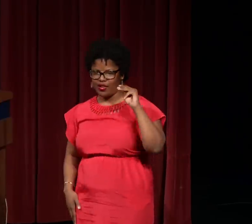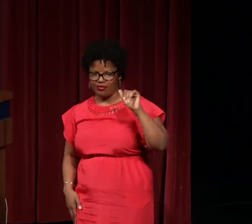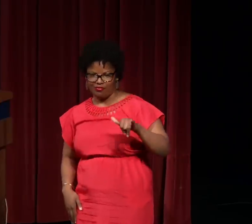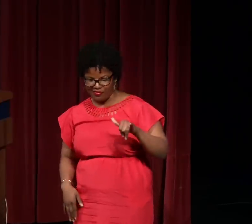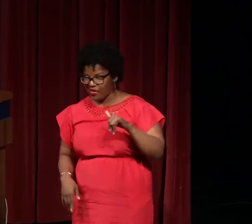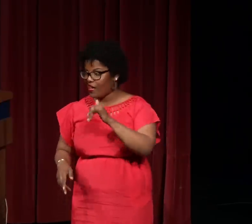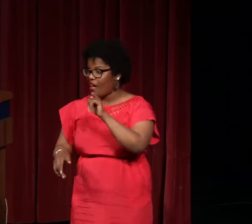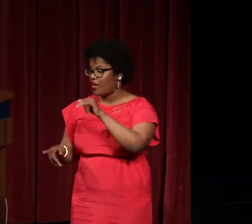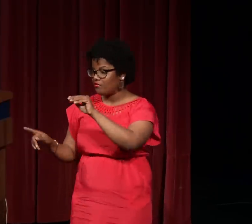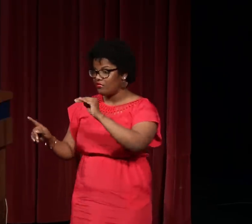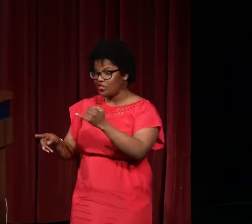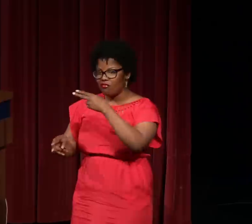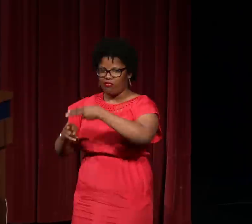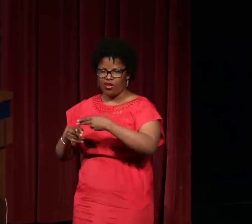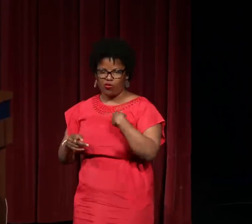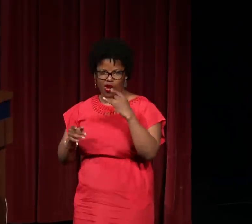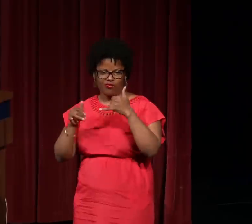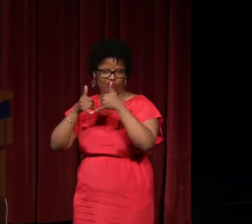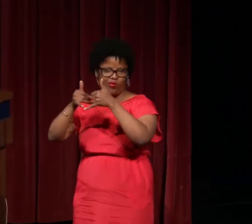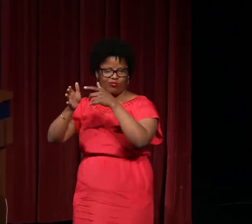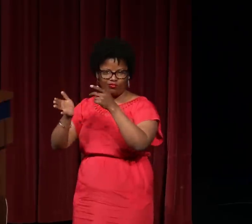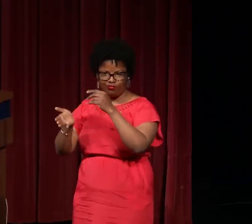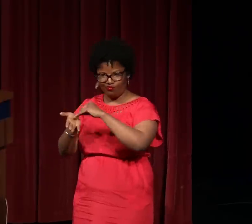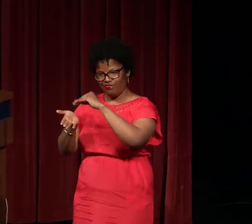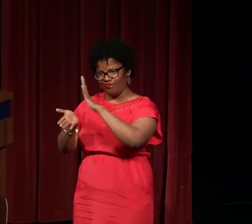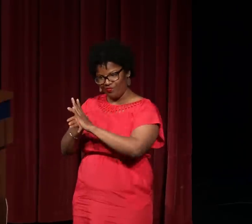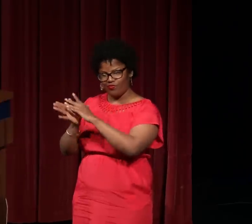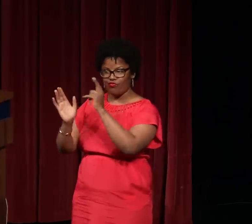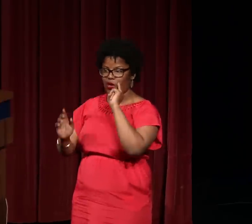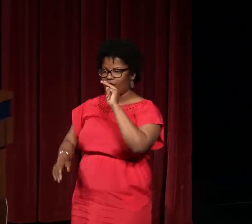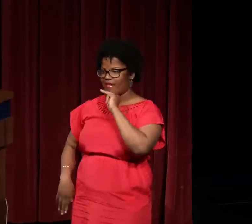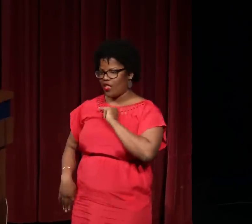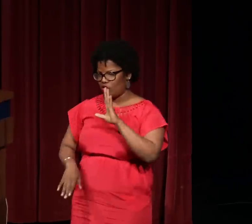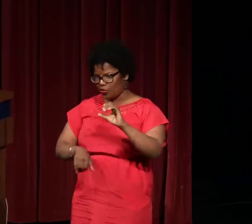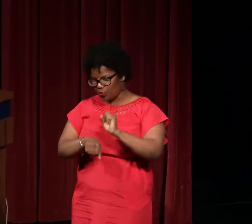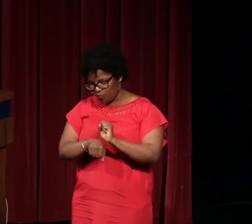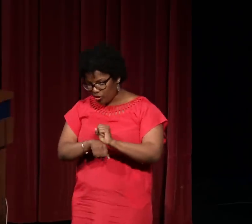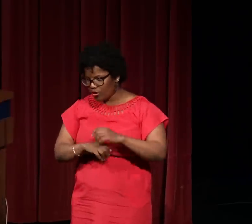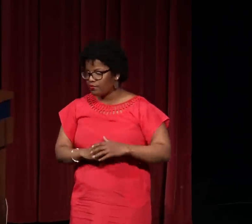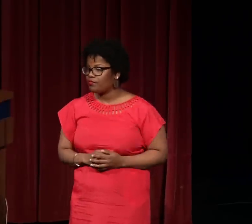And I graduated last May. And as MJ mentioned, I was the first recipient